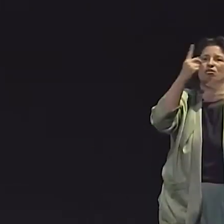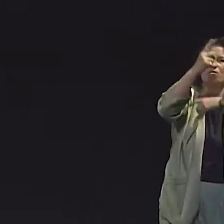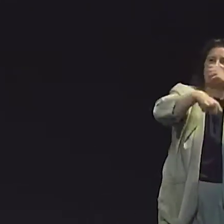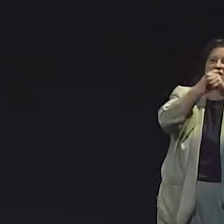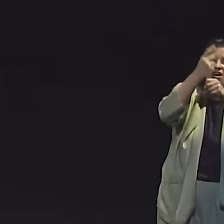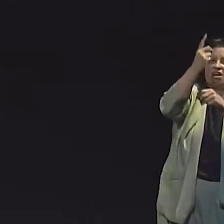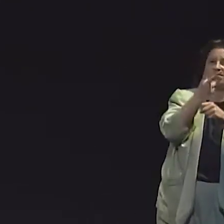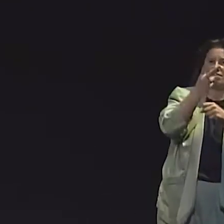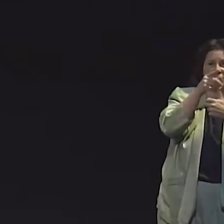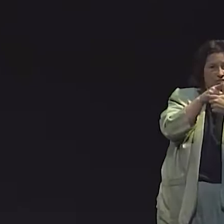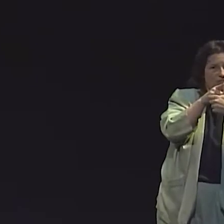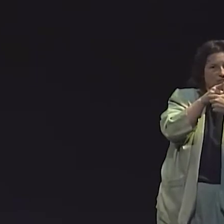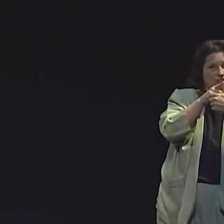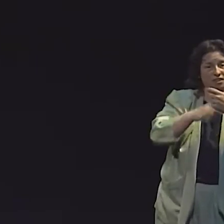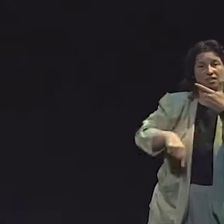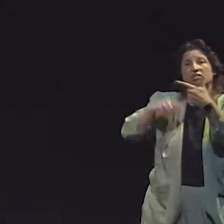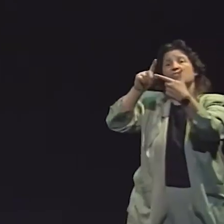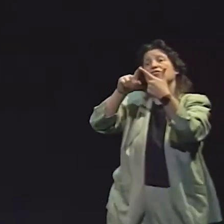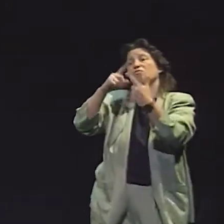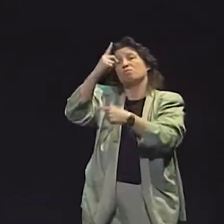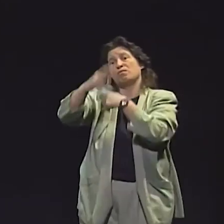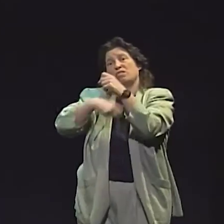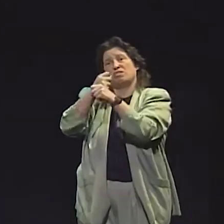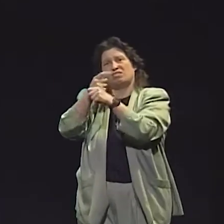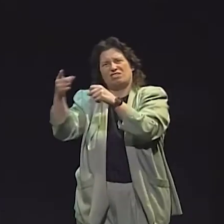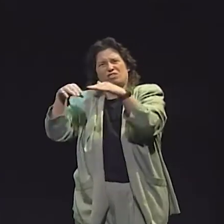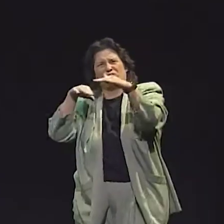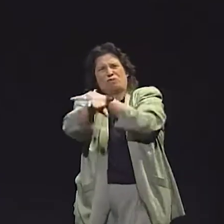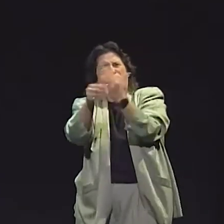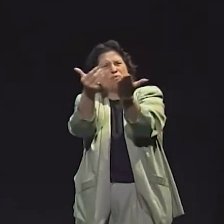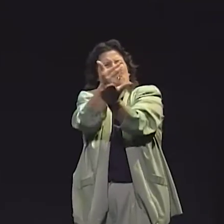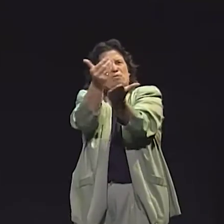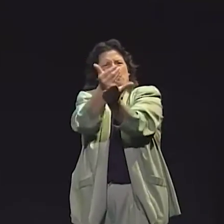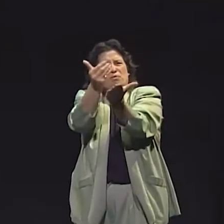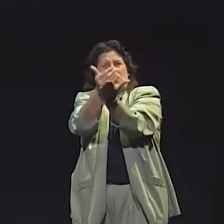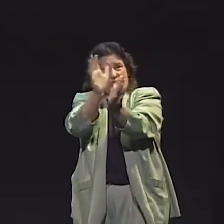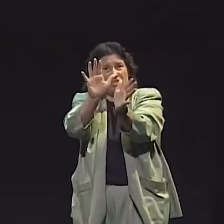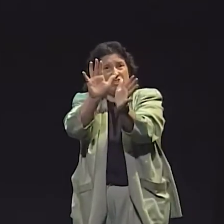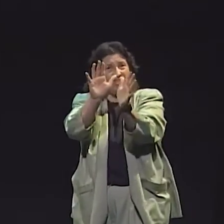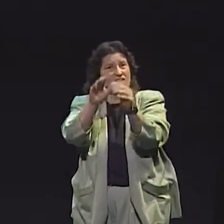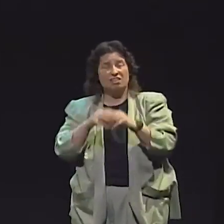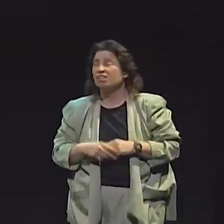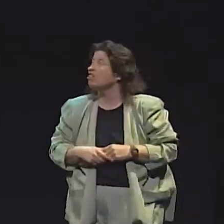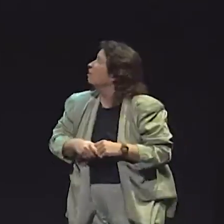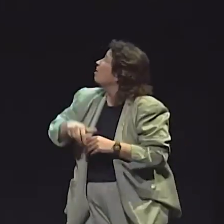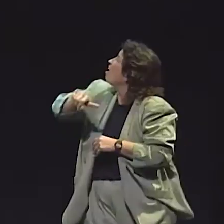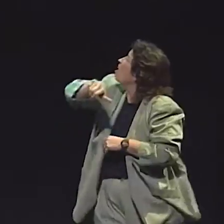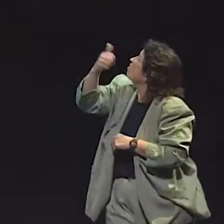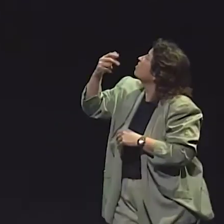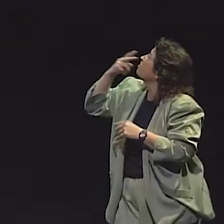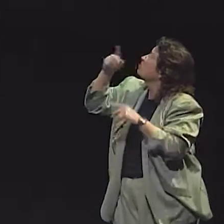AND DIDN'T MOVE INTO THE NEXT GROUP. BUT WHEN I LOOKED AT THEIR EXPERIENCE, I REALIZED THAT THE FIRST CHILD HAD ONLY